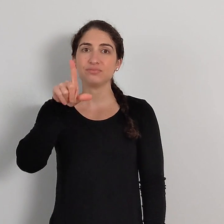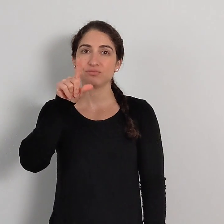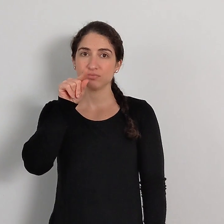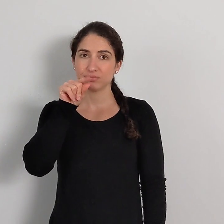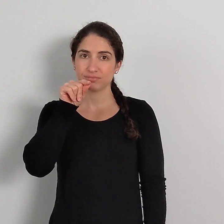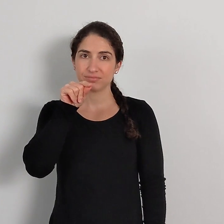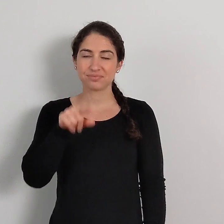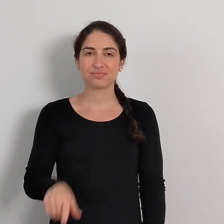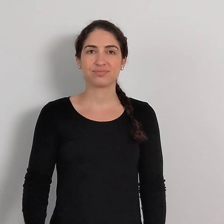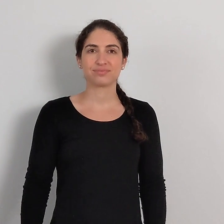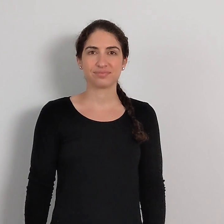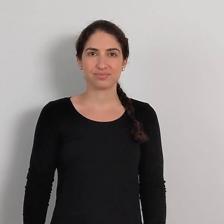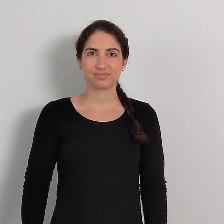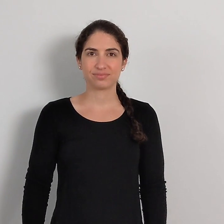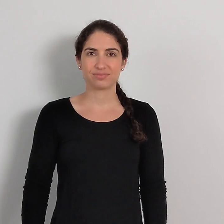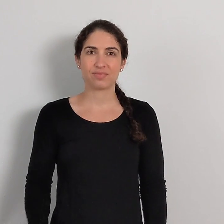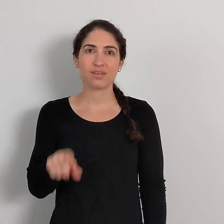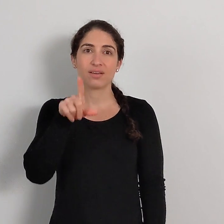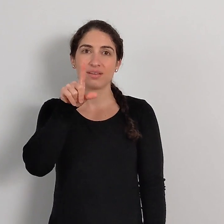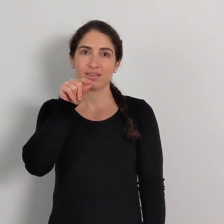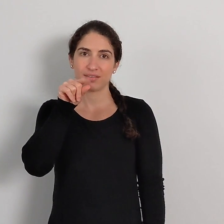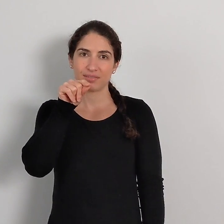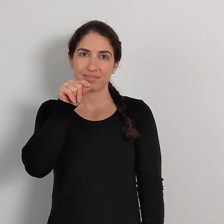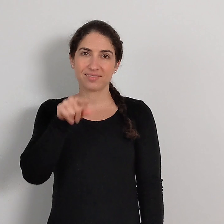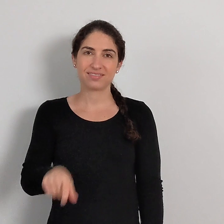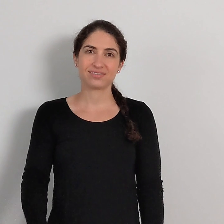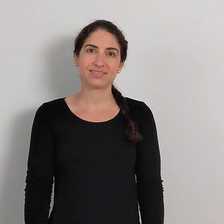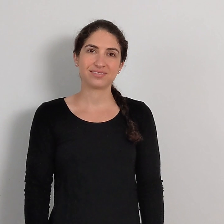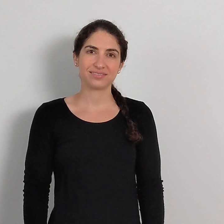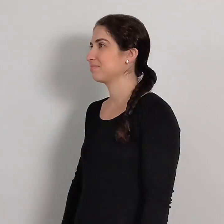BIRD